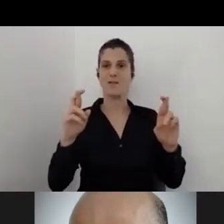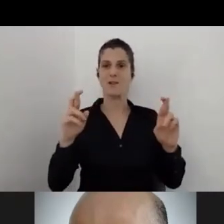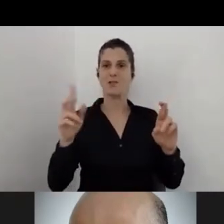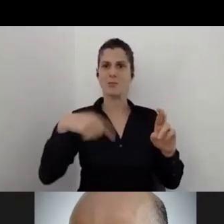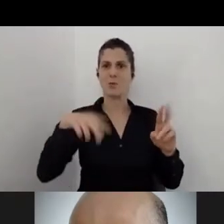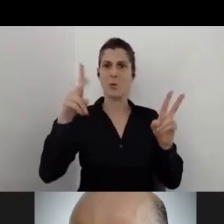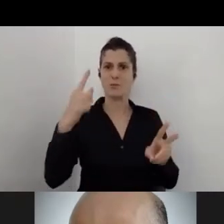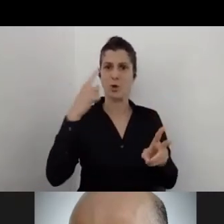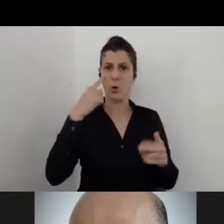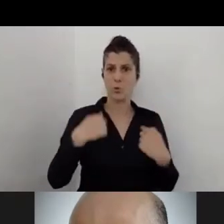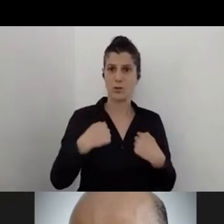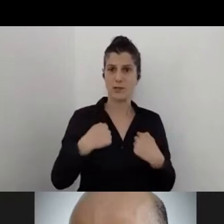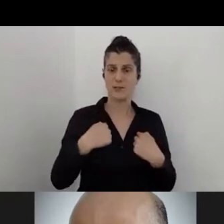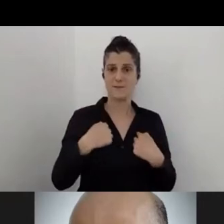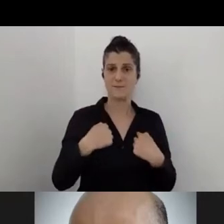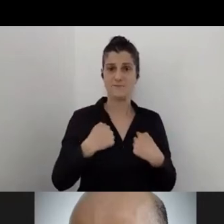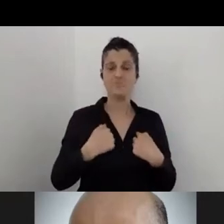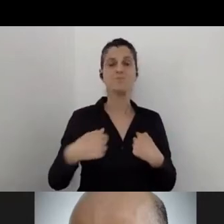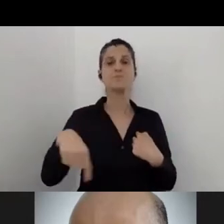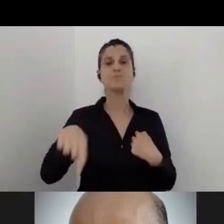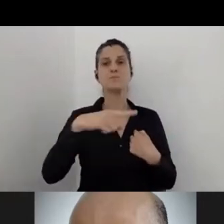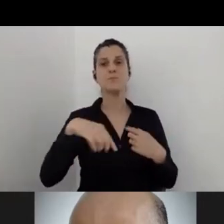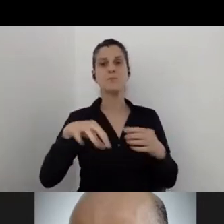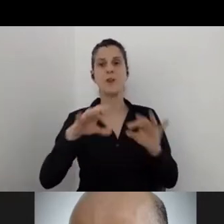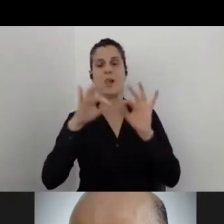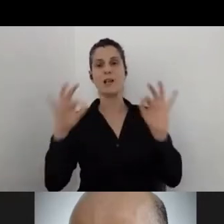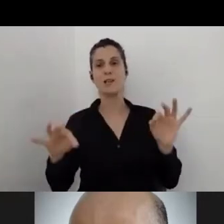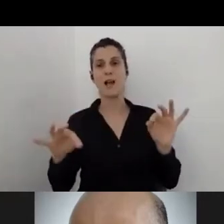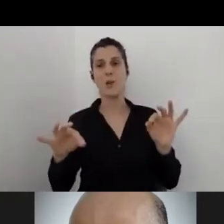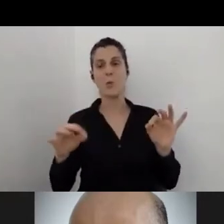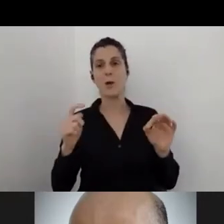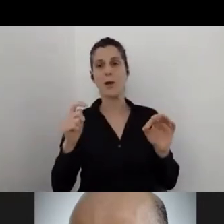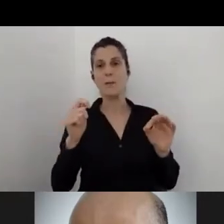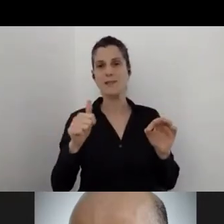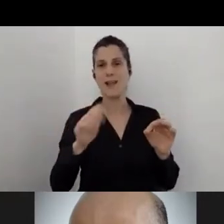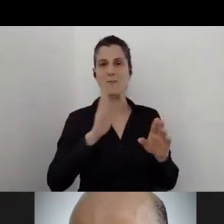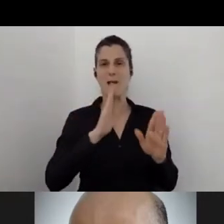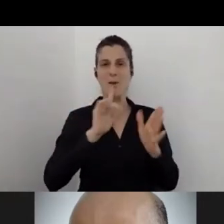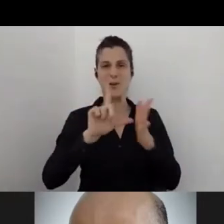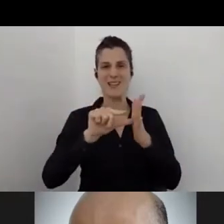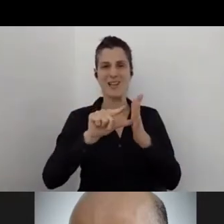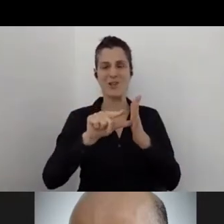We started with a bit of technical problems, but at least we are on time.